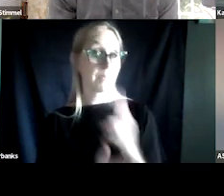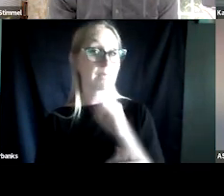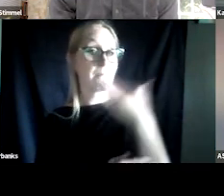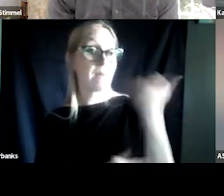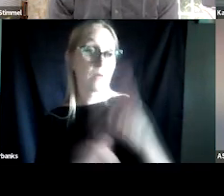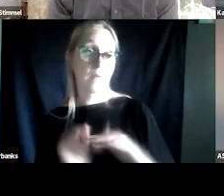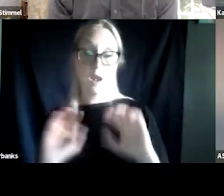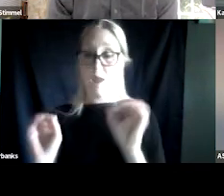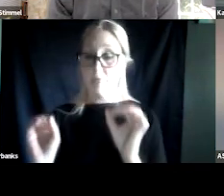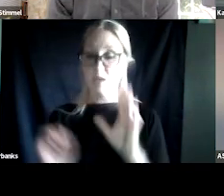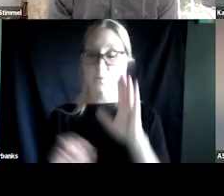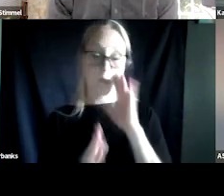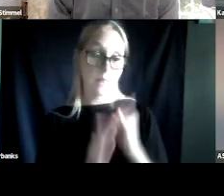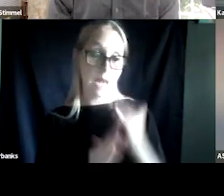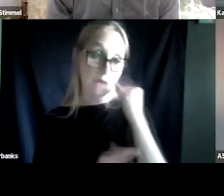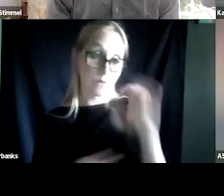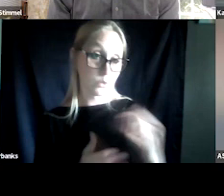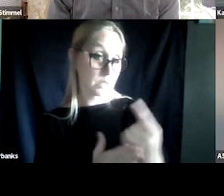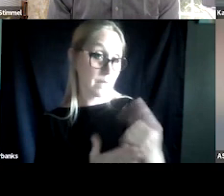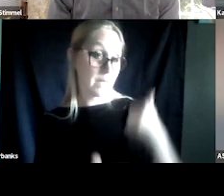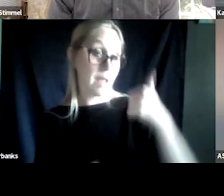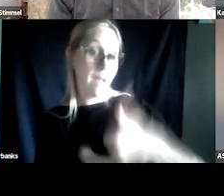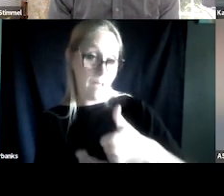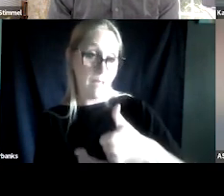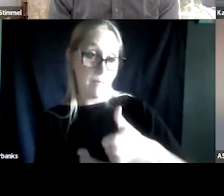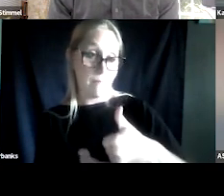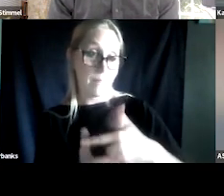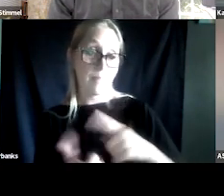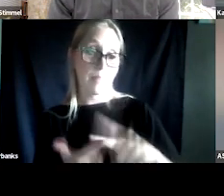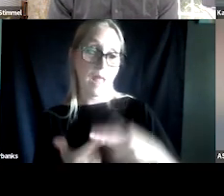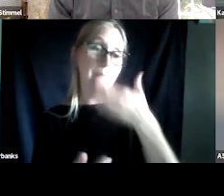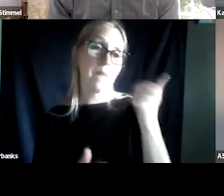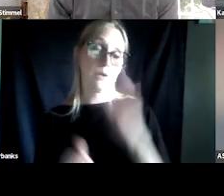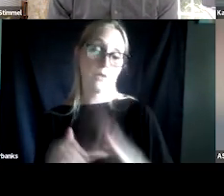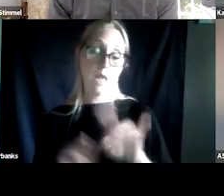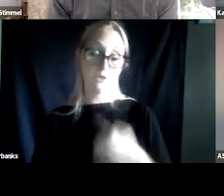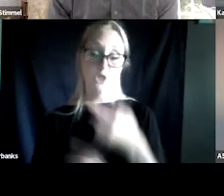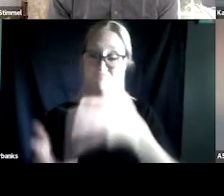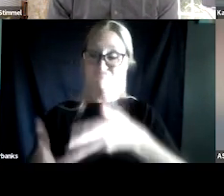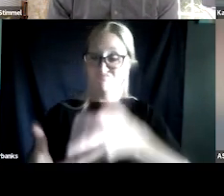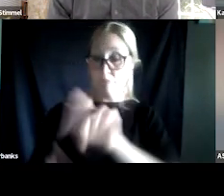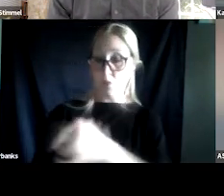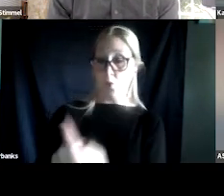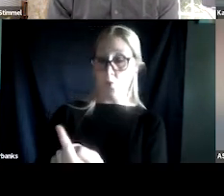We know if we do something to help our clients, it's better than just sitting them alone. We know they will tend to get worse.